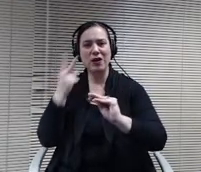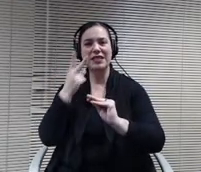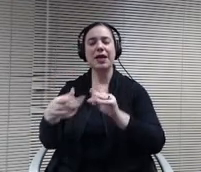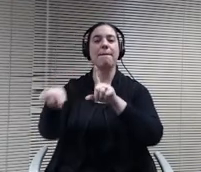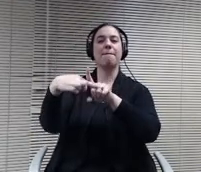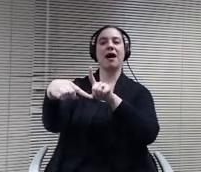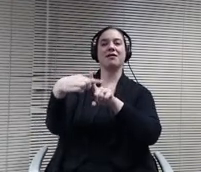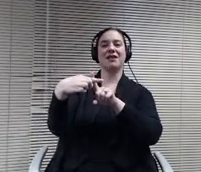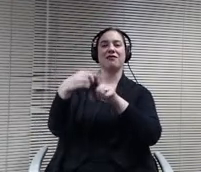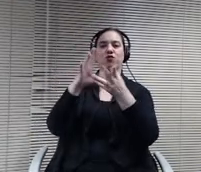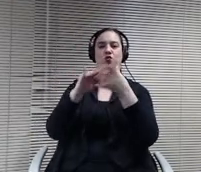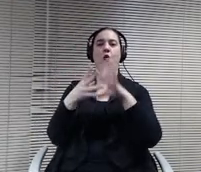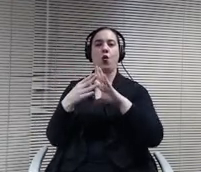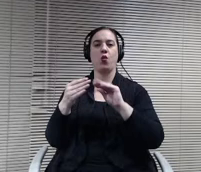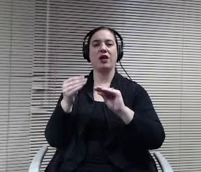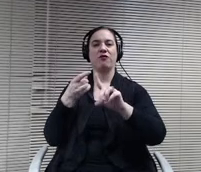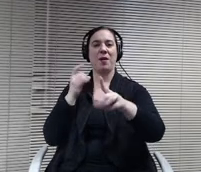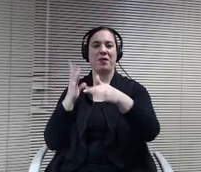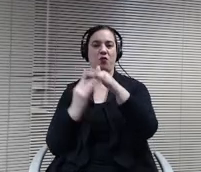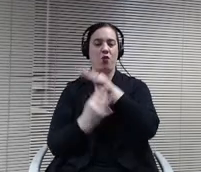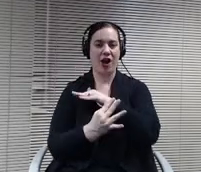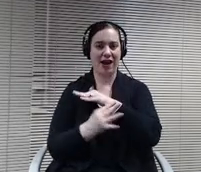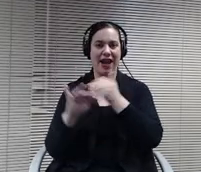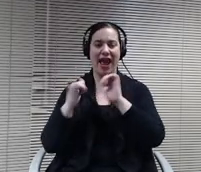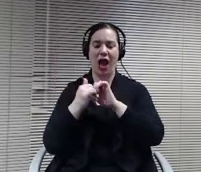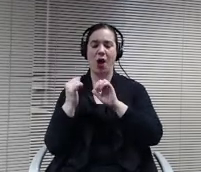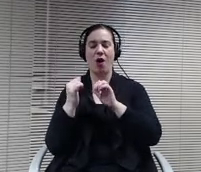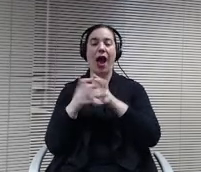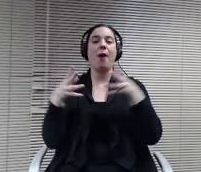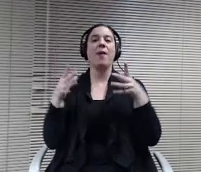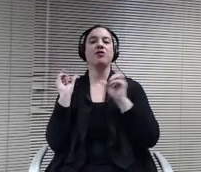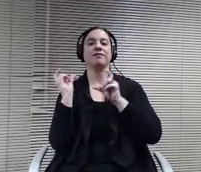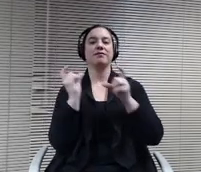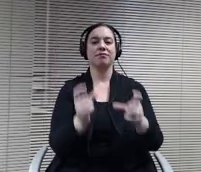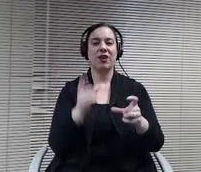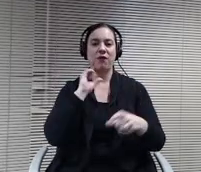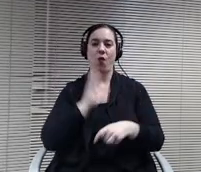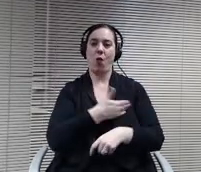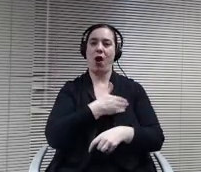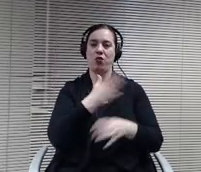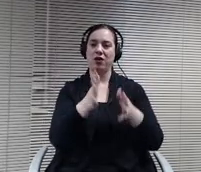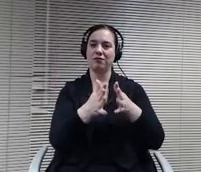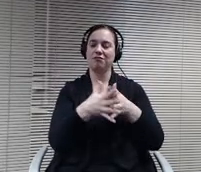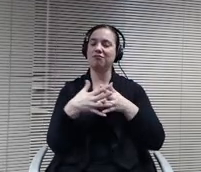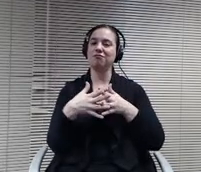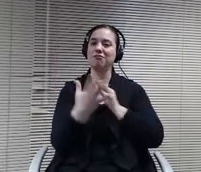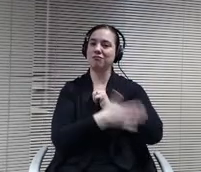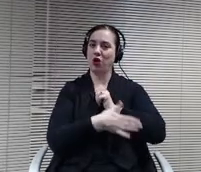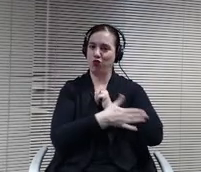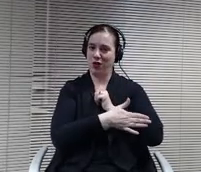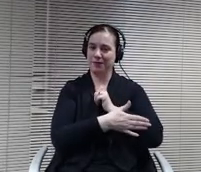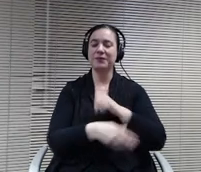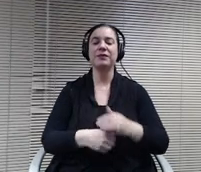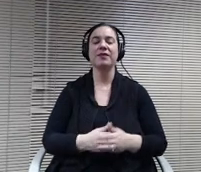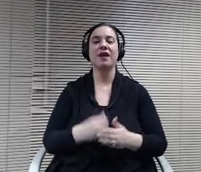really contributed to our country, even to today. So that's been one way that we've really shifted some things to